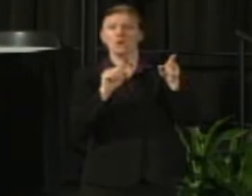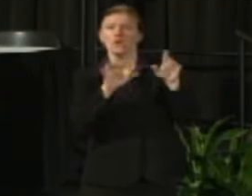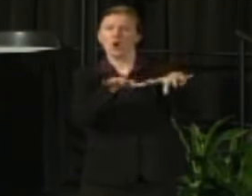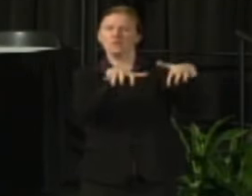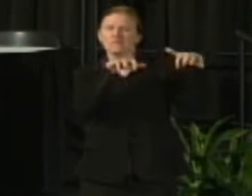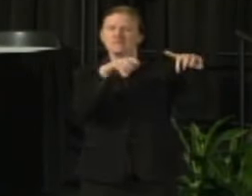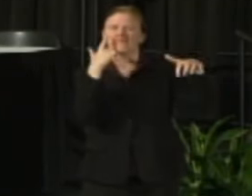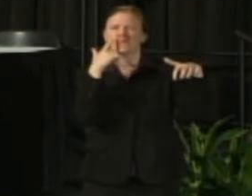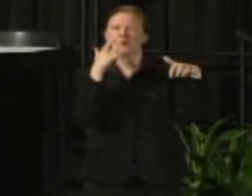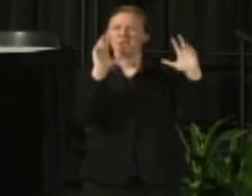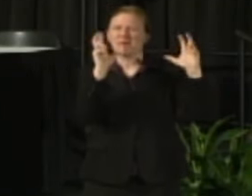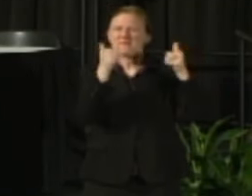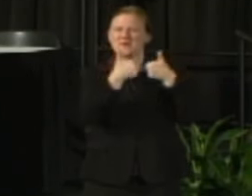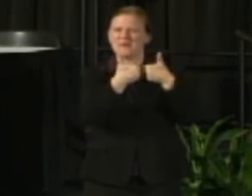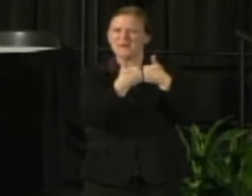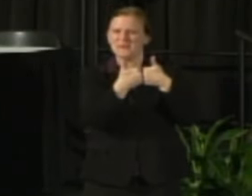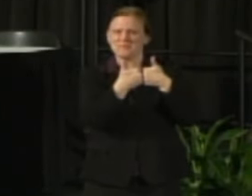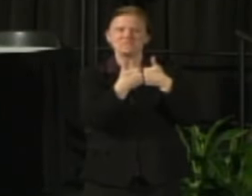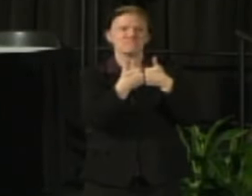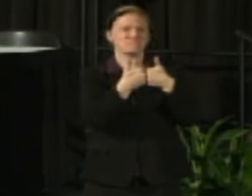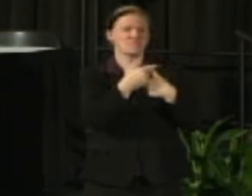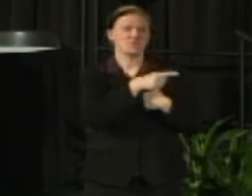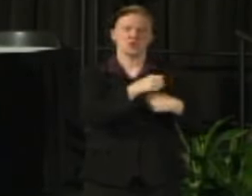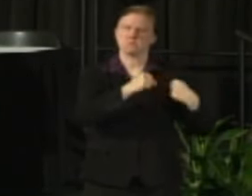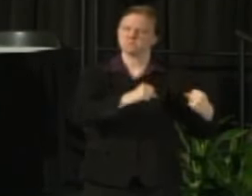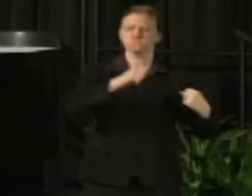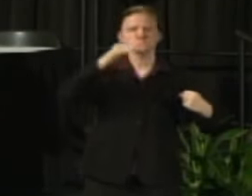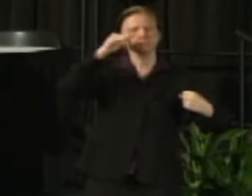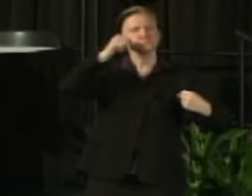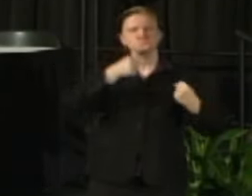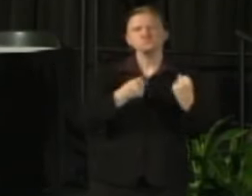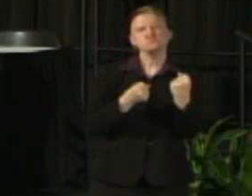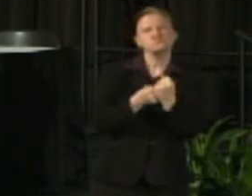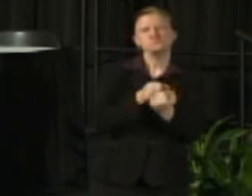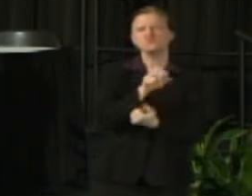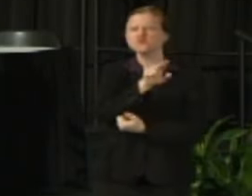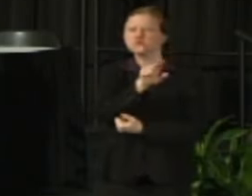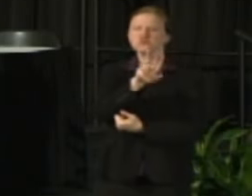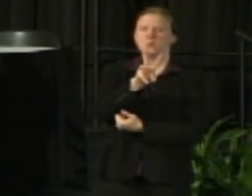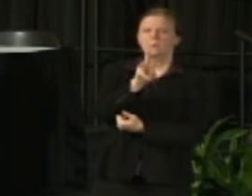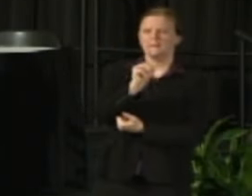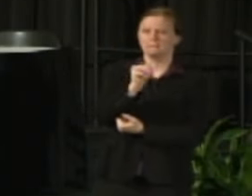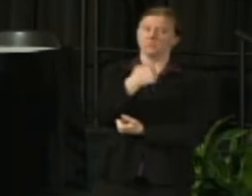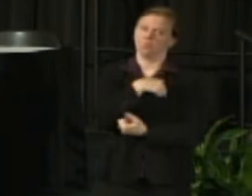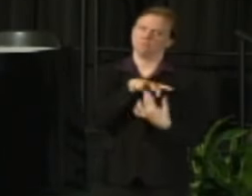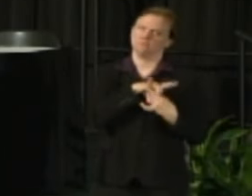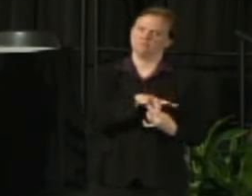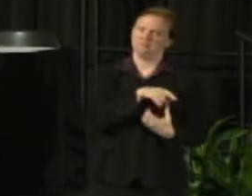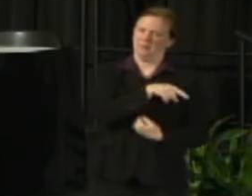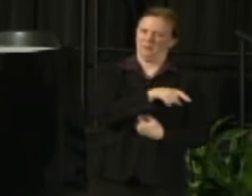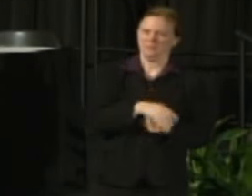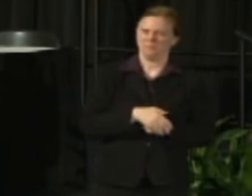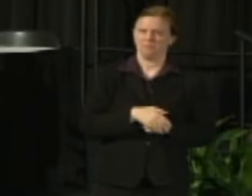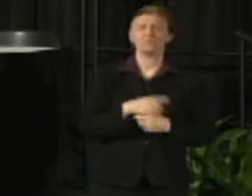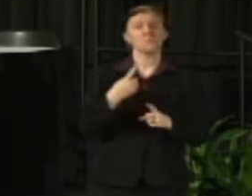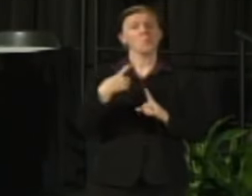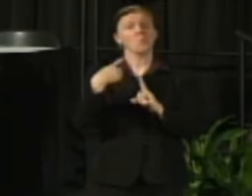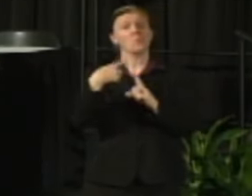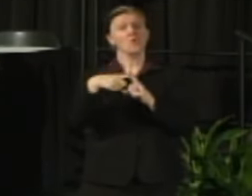These are people who are hard core Panther advocates and we need to connect with them. And then of course alumni, parents and the family